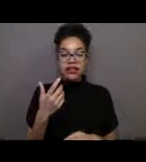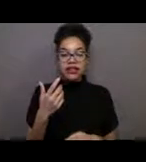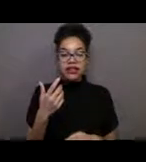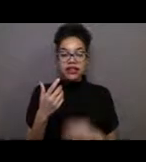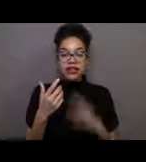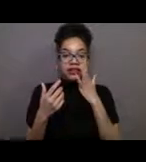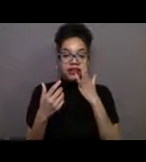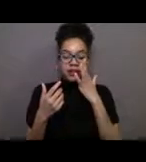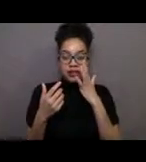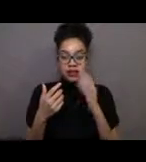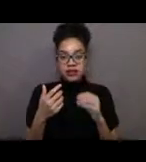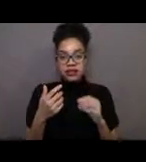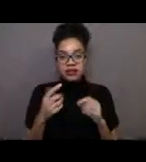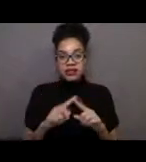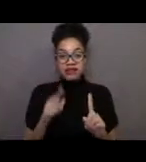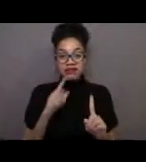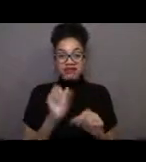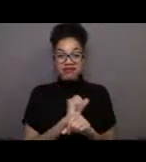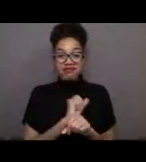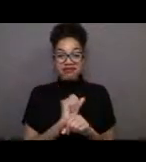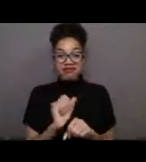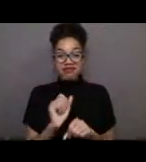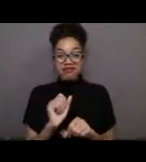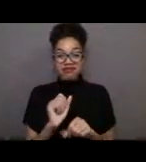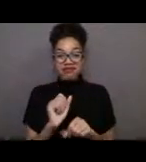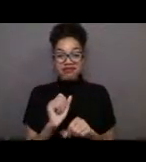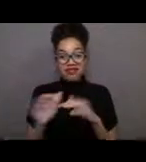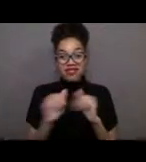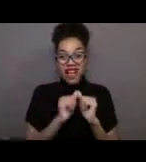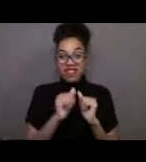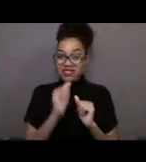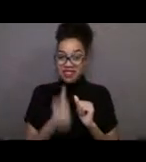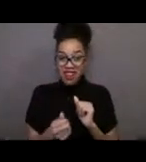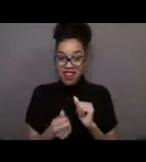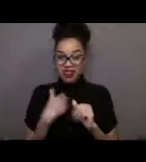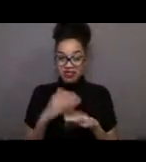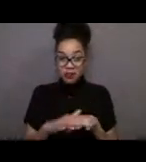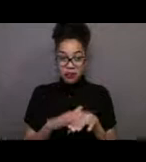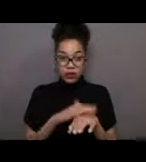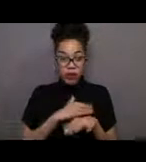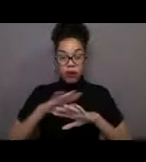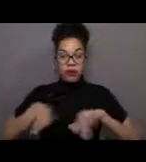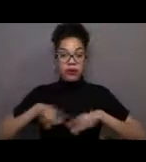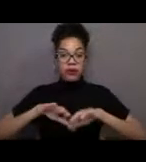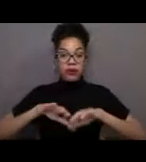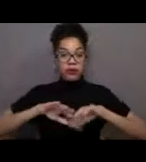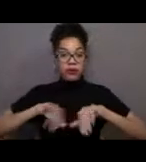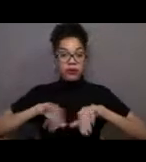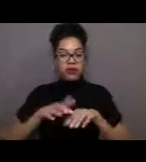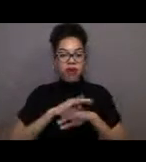They're not super fast. And so they can't really chase down fast fish or anything like that,